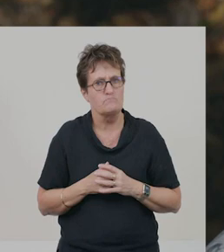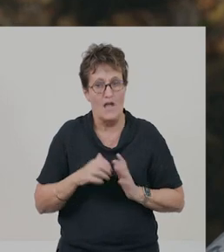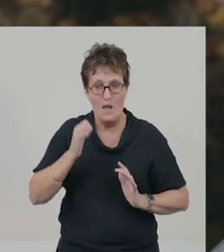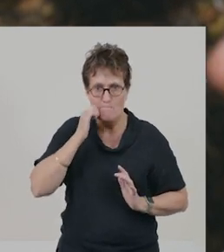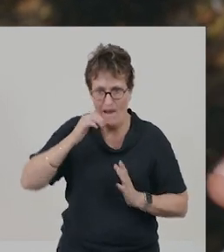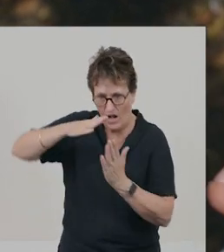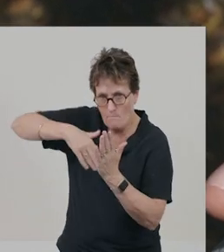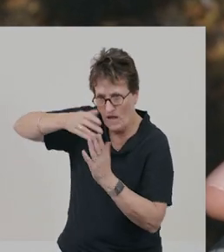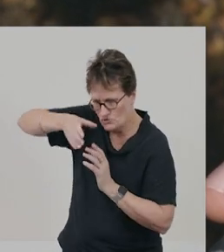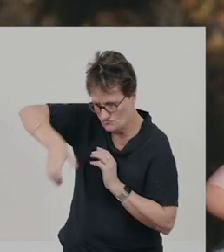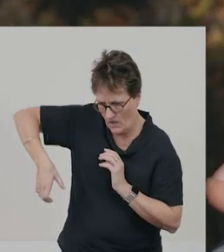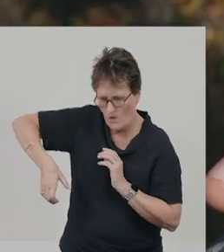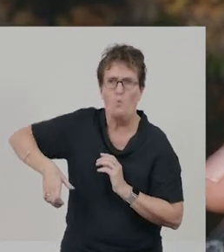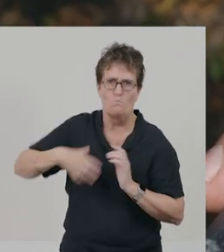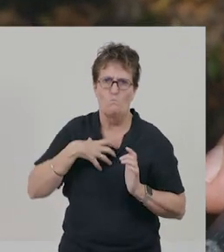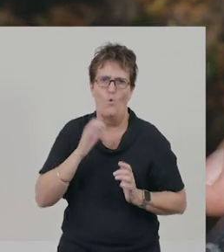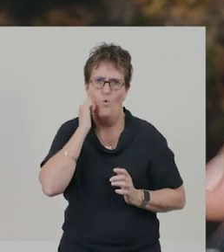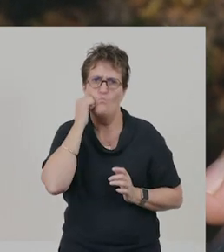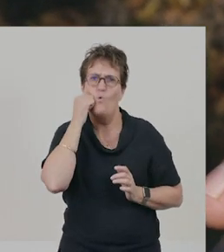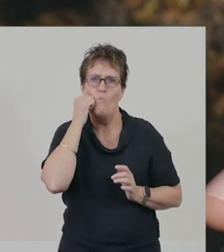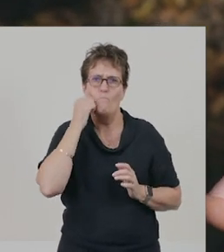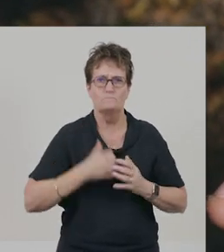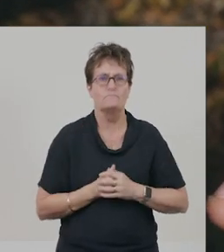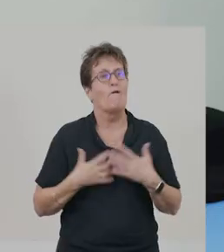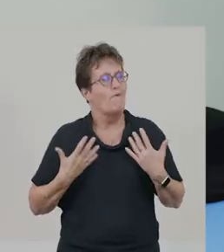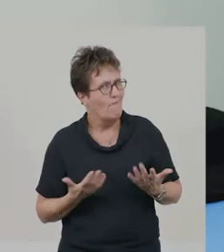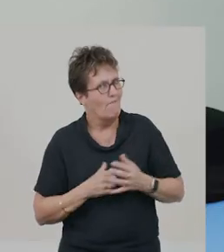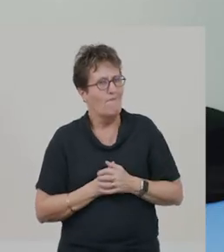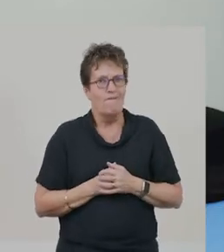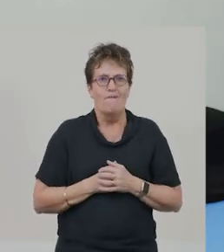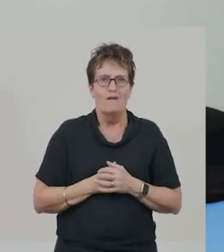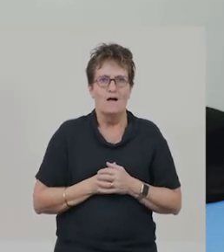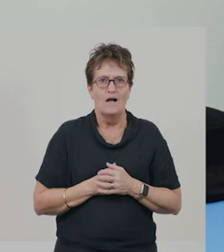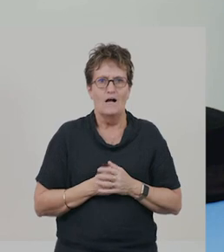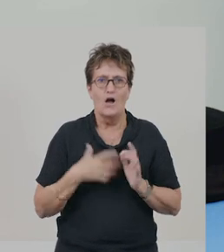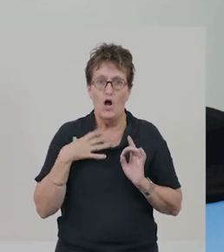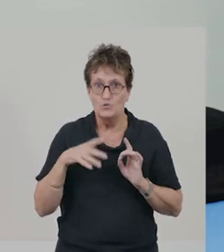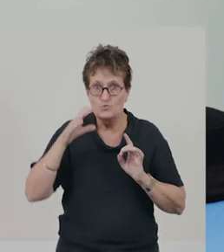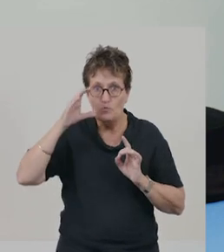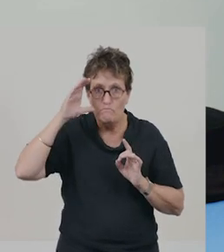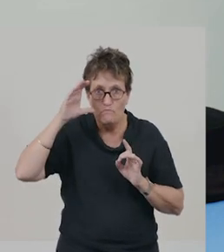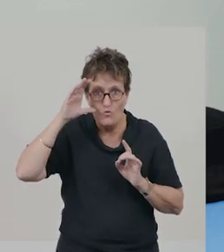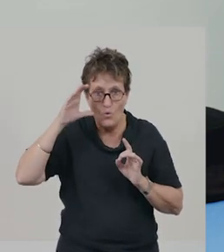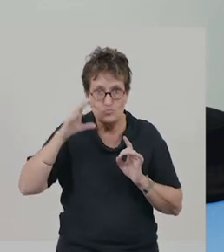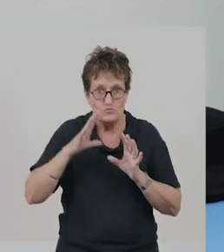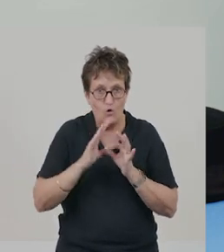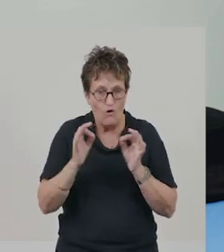But the black-painted railing was much warmer. Okay, so I've used photos of the materials that were tested,